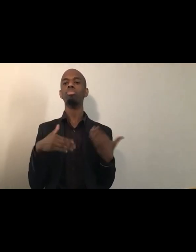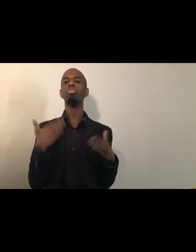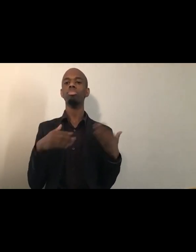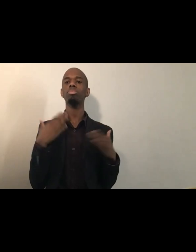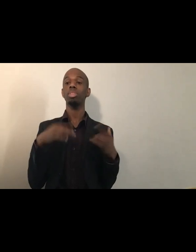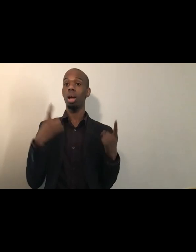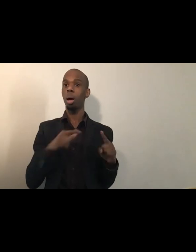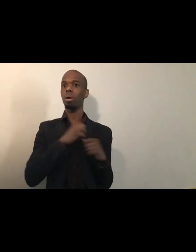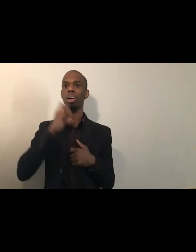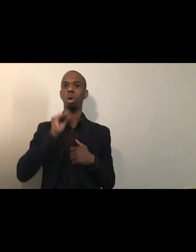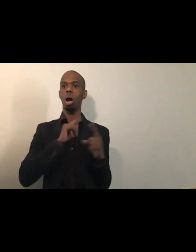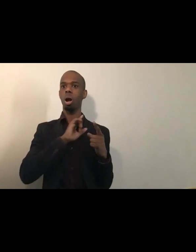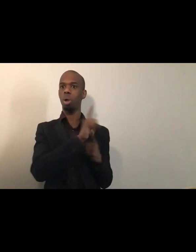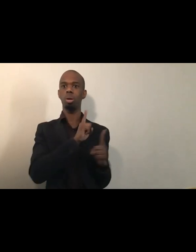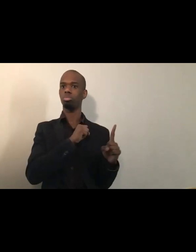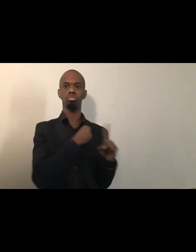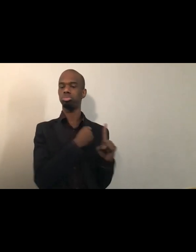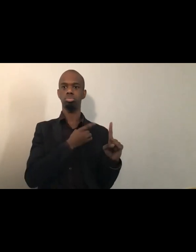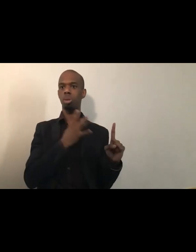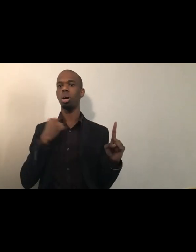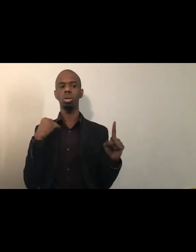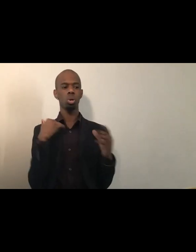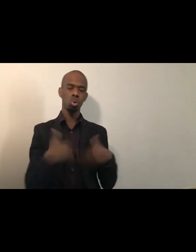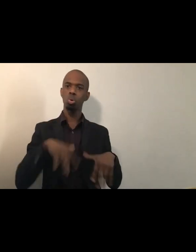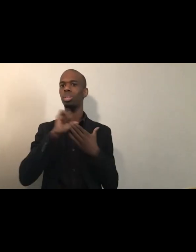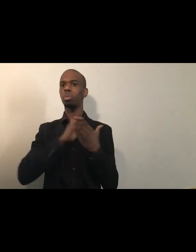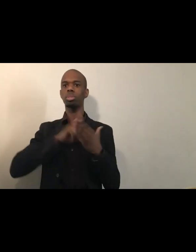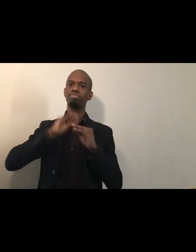And sadly, that was the fact that Minneapolis,